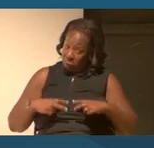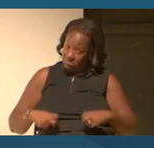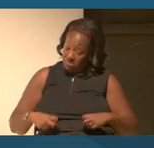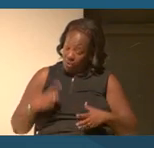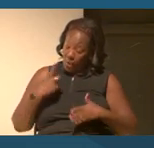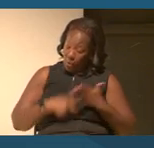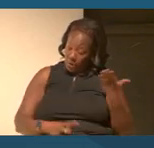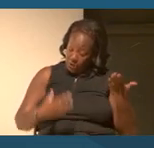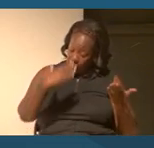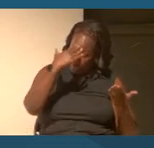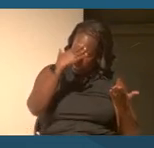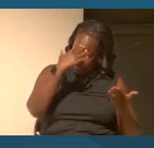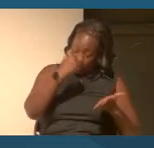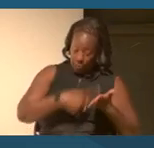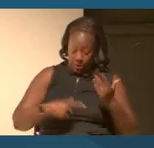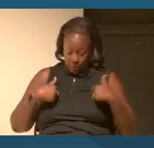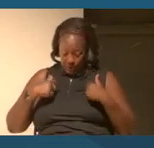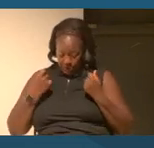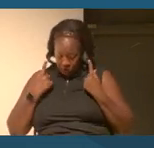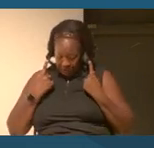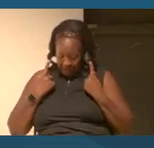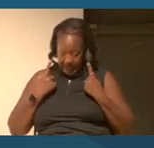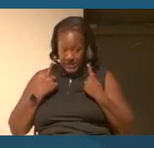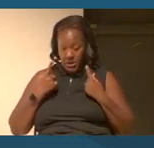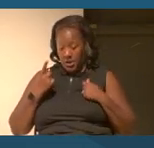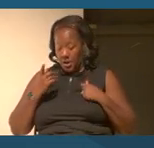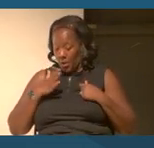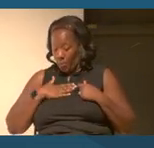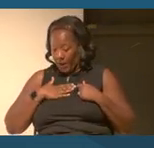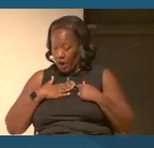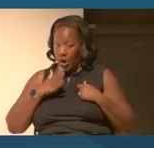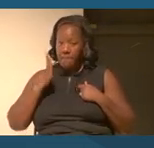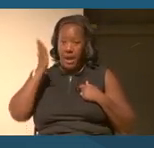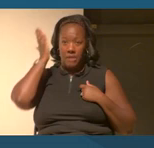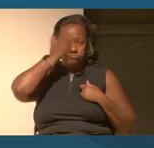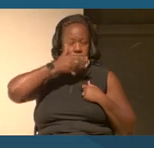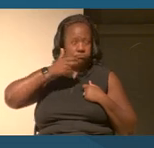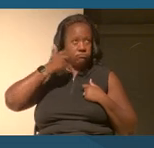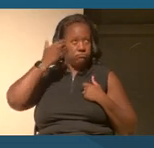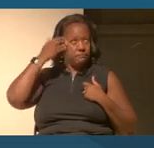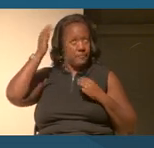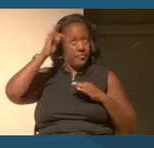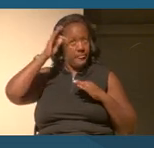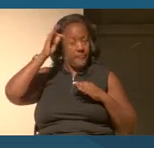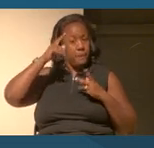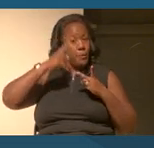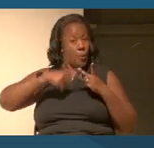What is it that I understand? Where might my blind spots be? Where am I willing to be vulnerable?